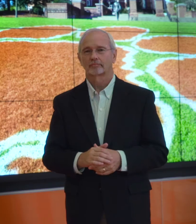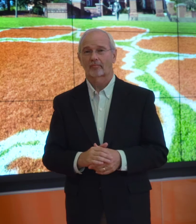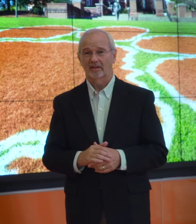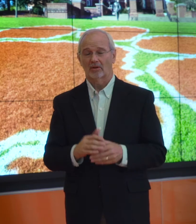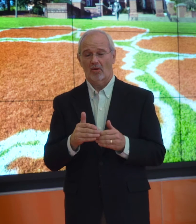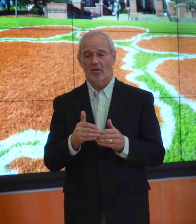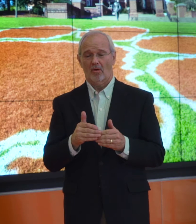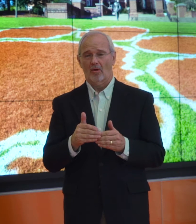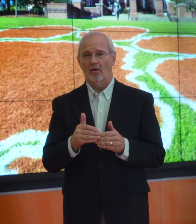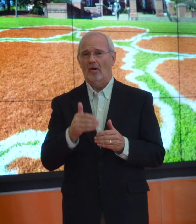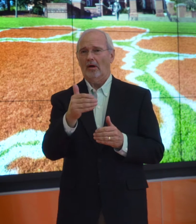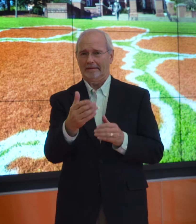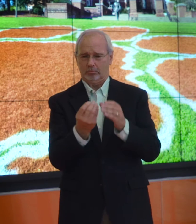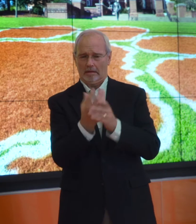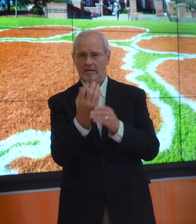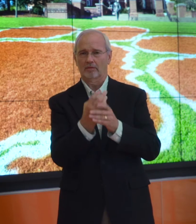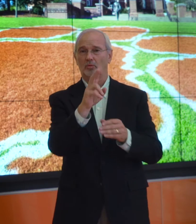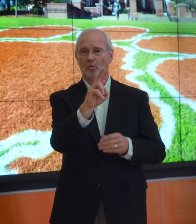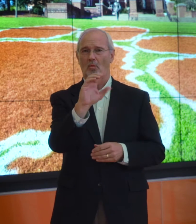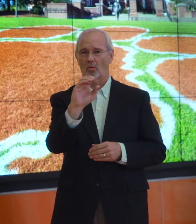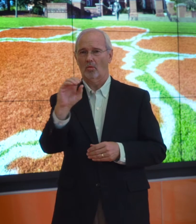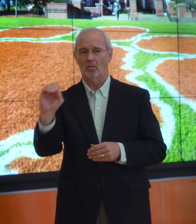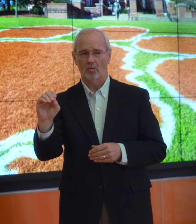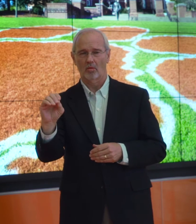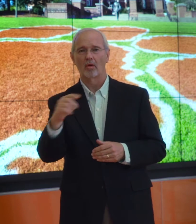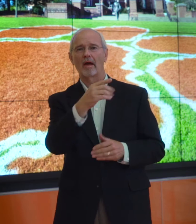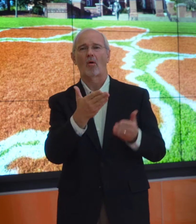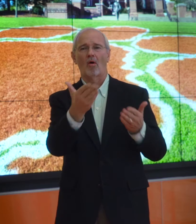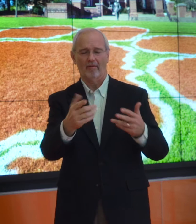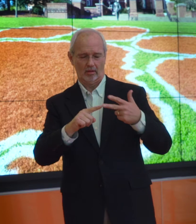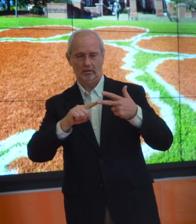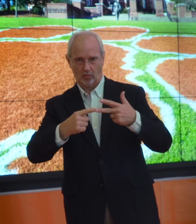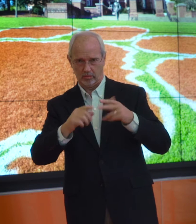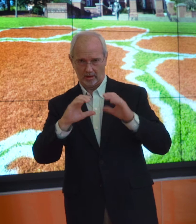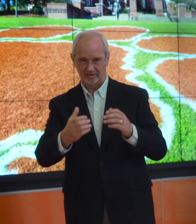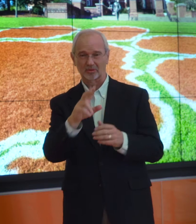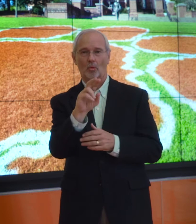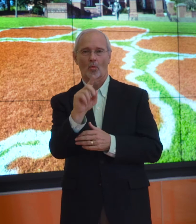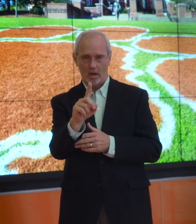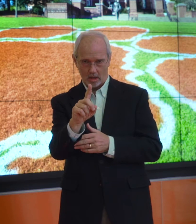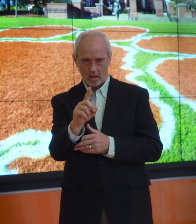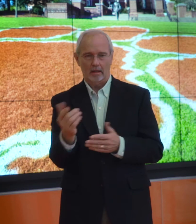Then in Spring of 2000, he offered a 3rd class...ASL 201.